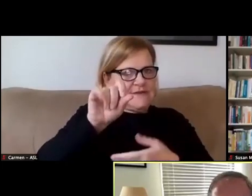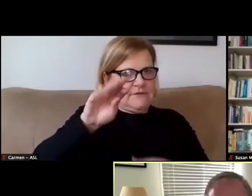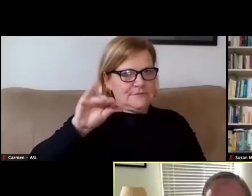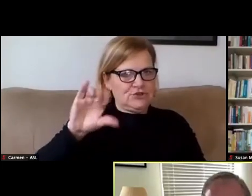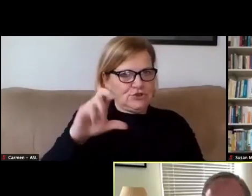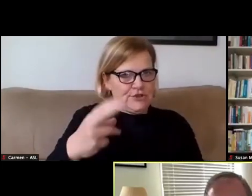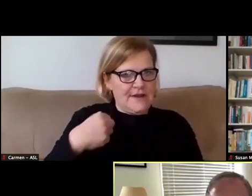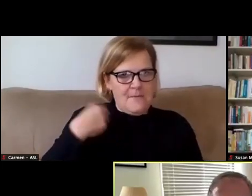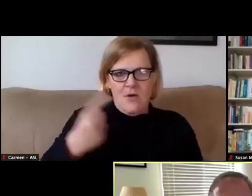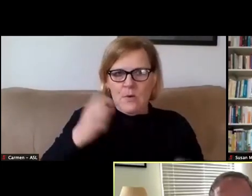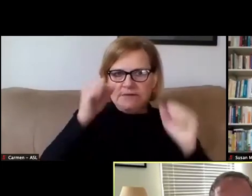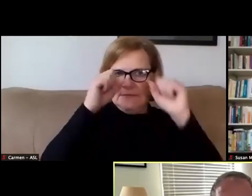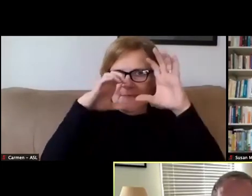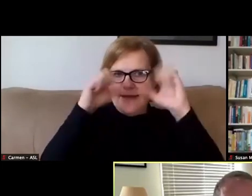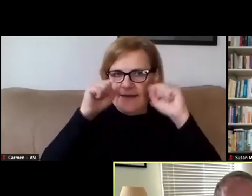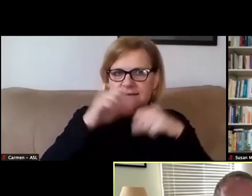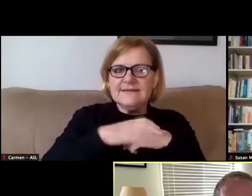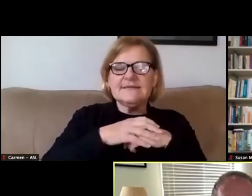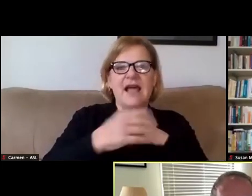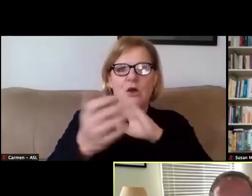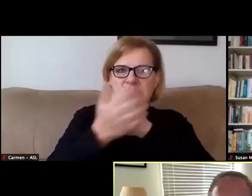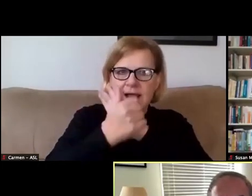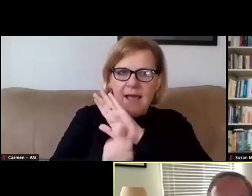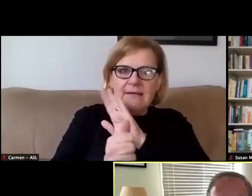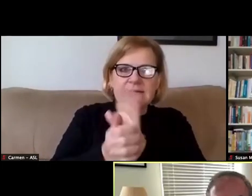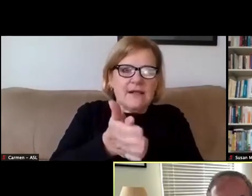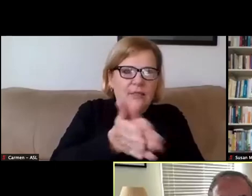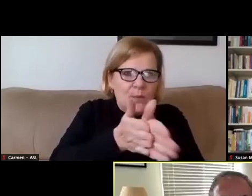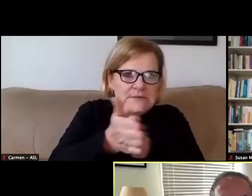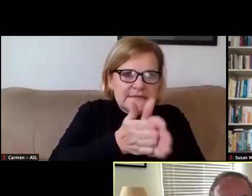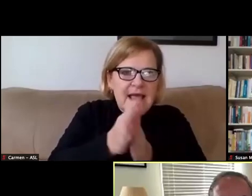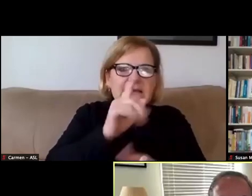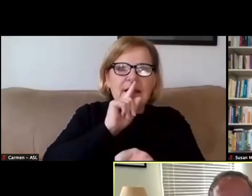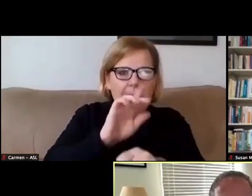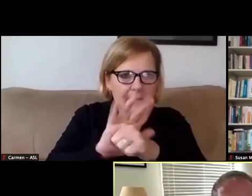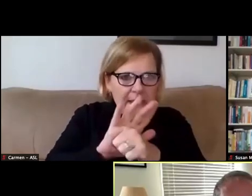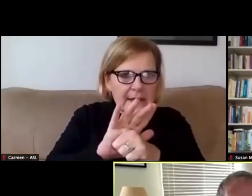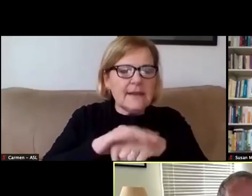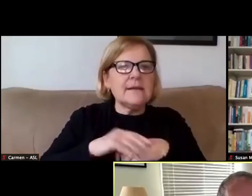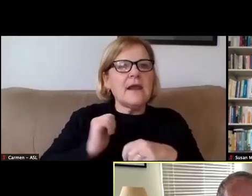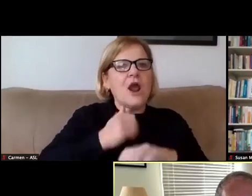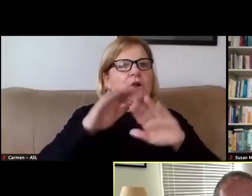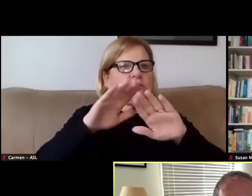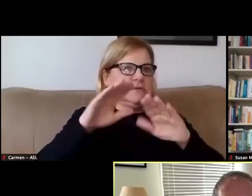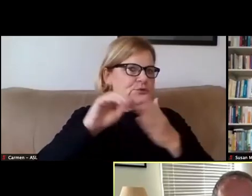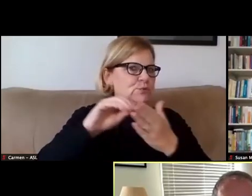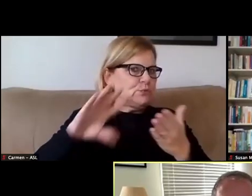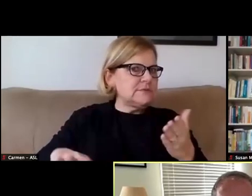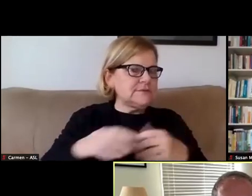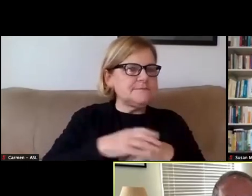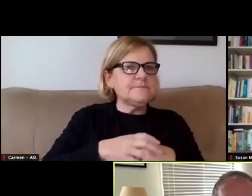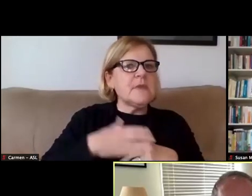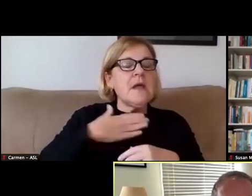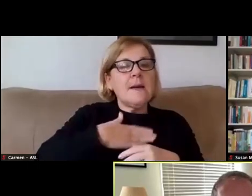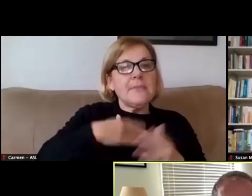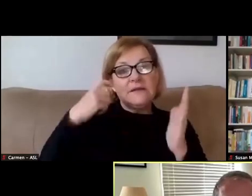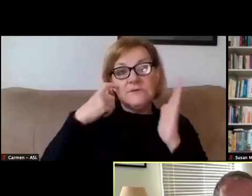I'm always amazed at how talented, enthusiastic, and committed our students are. Please note, as you see,